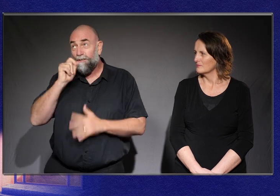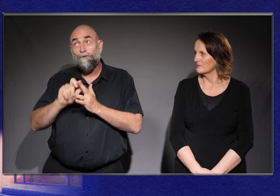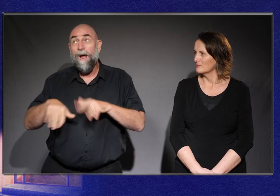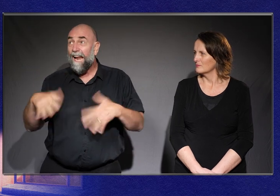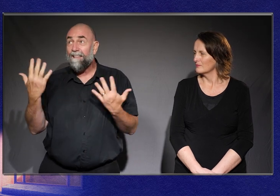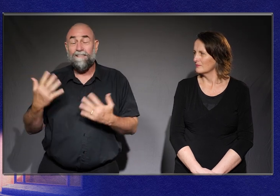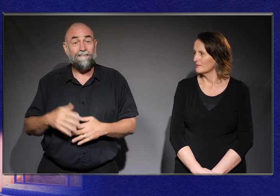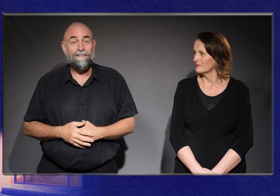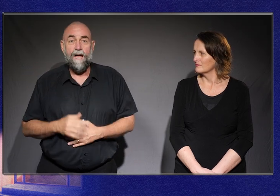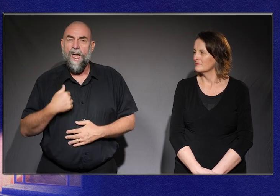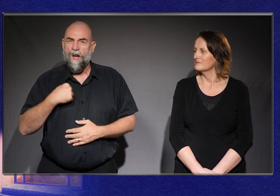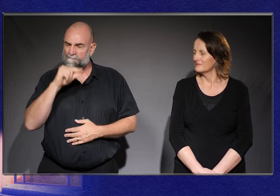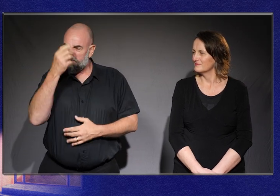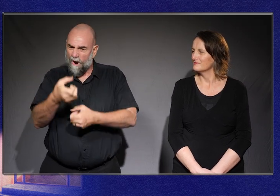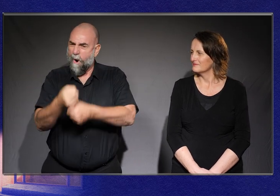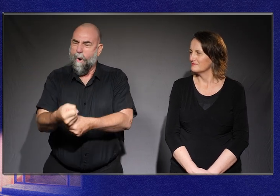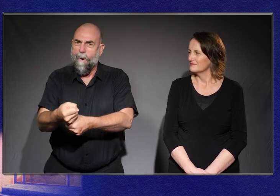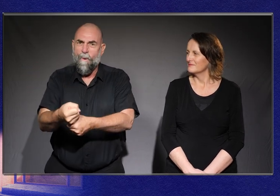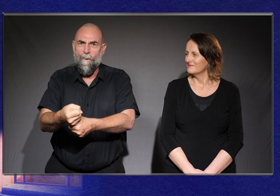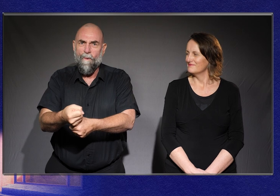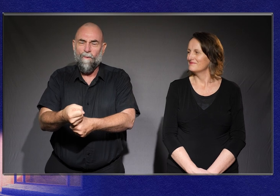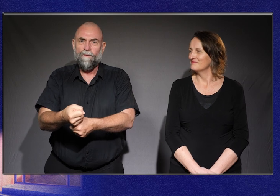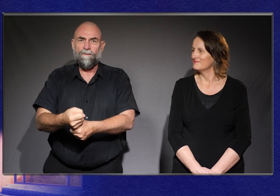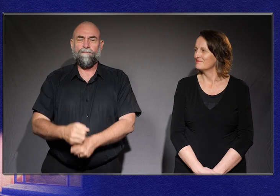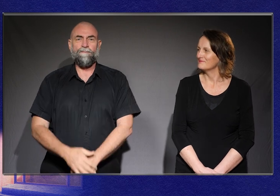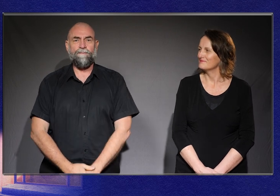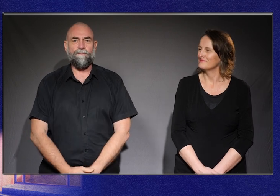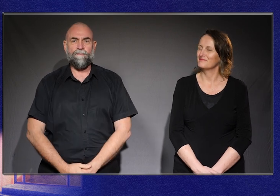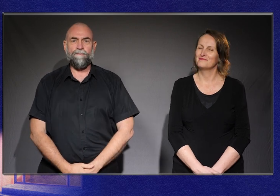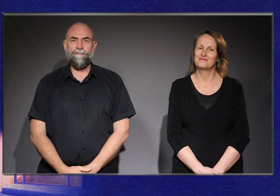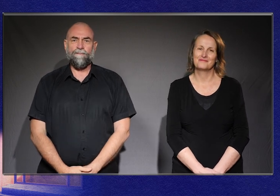And I was never going to let go of those things.